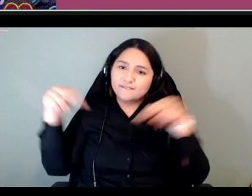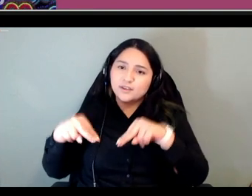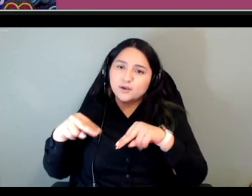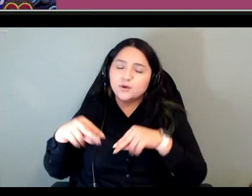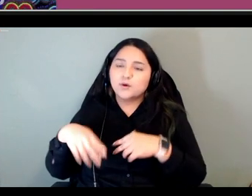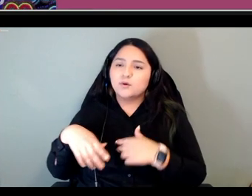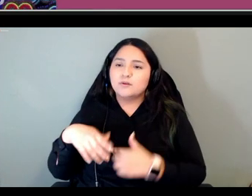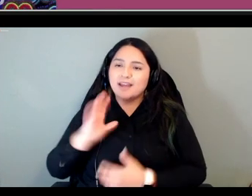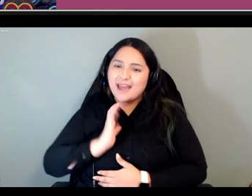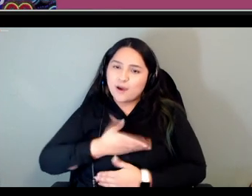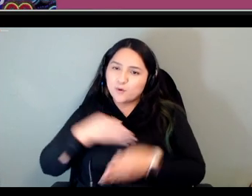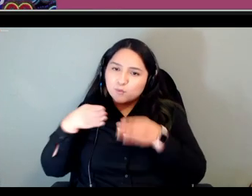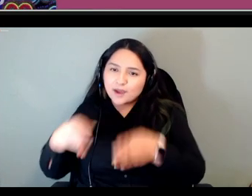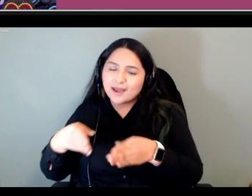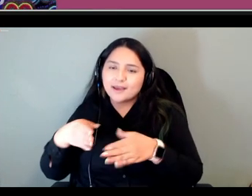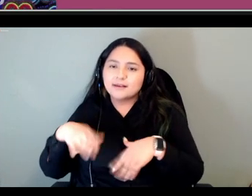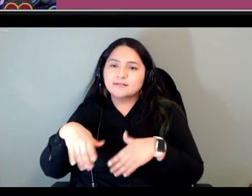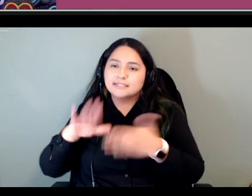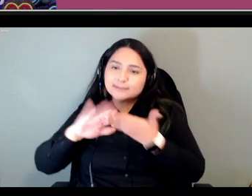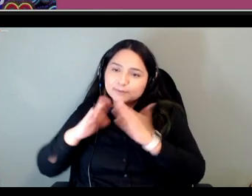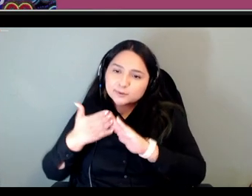our communities in in